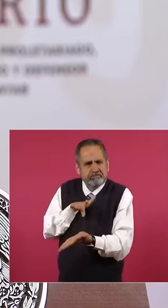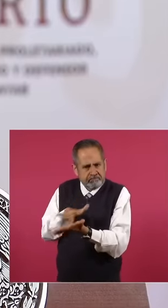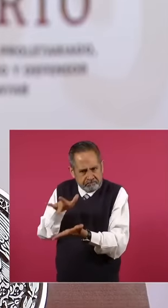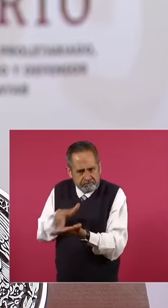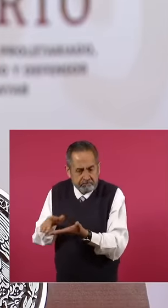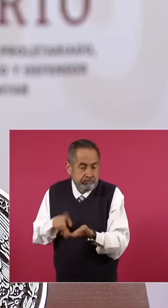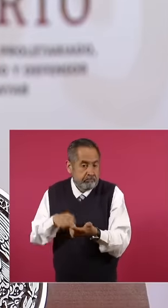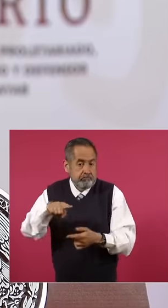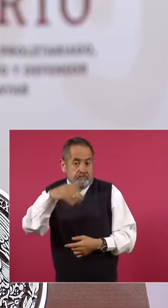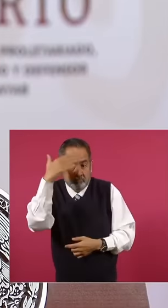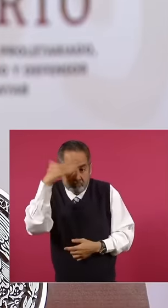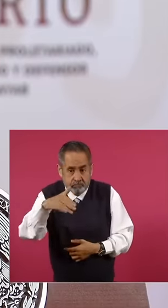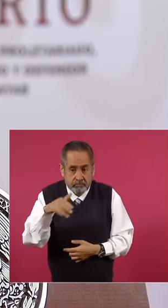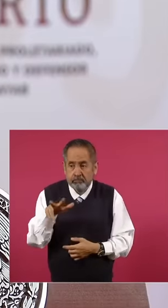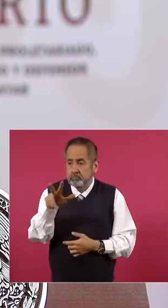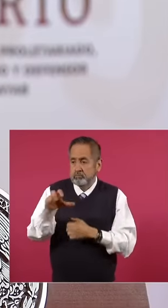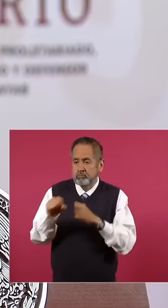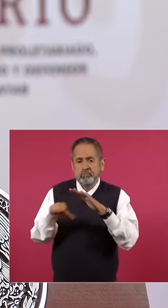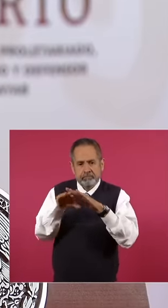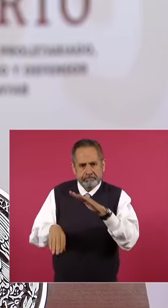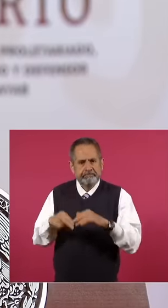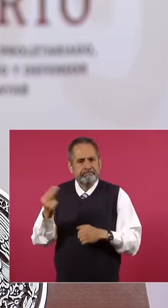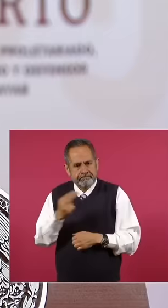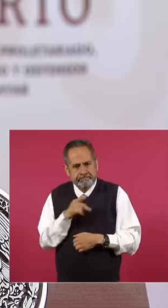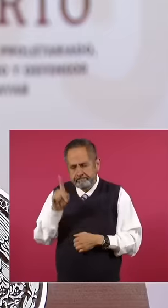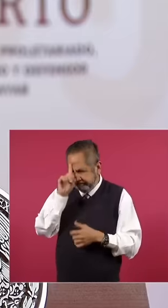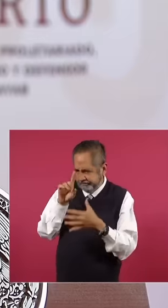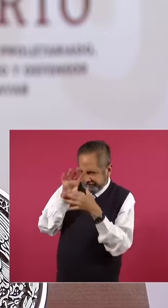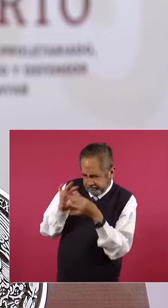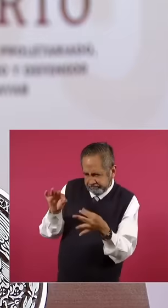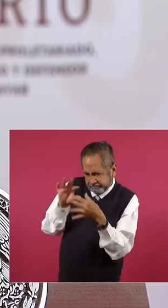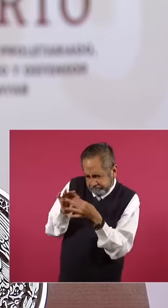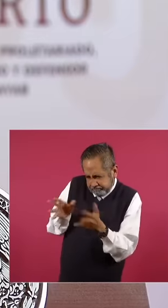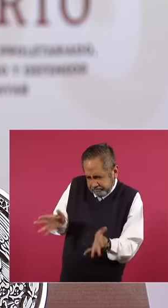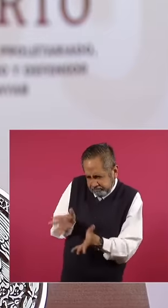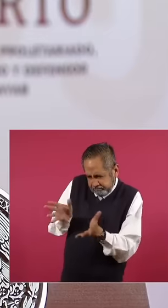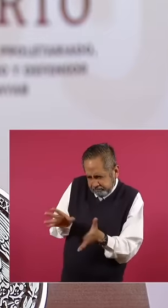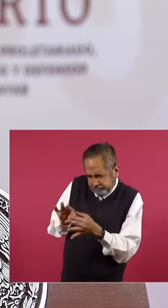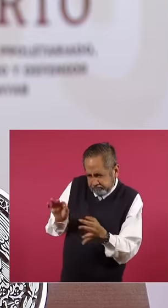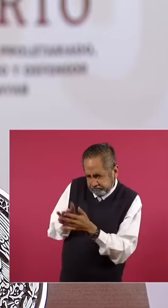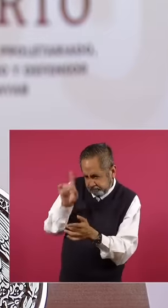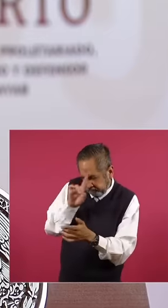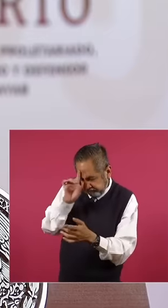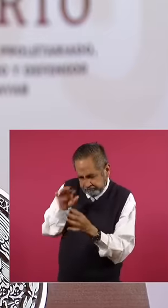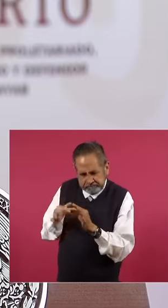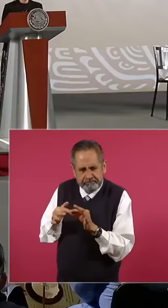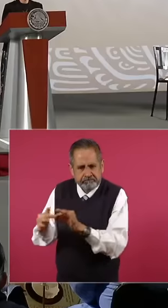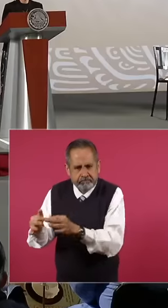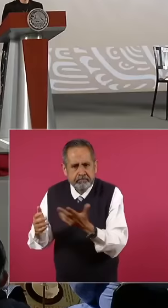know that minors still They need shepherding and their presence. Hey, the presence of their